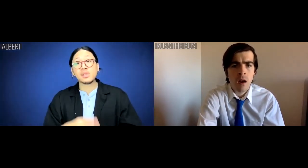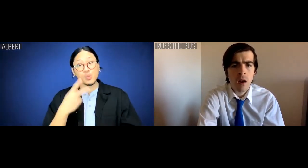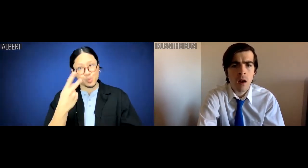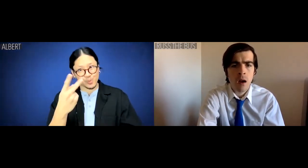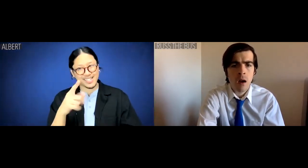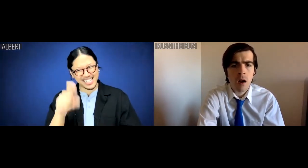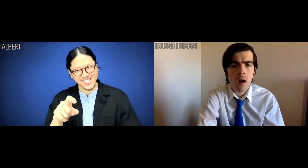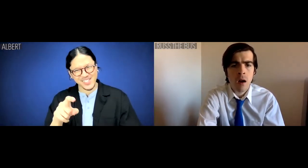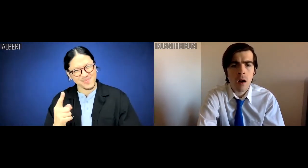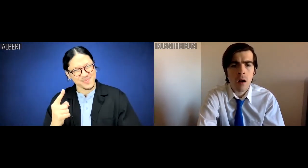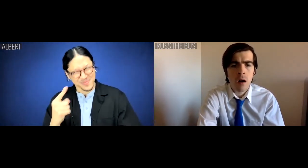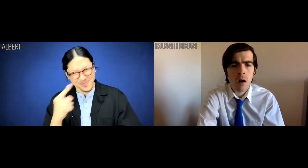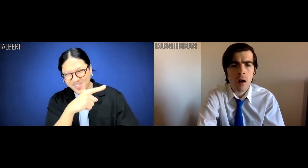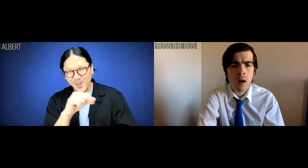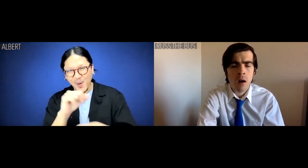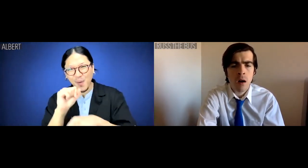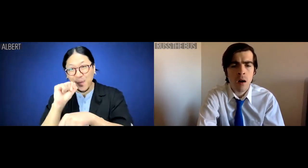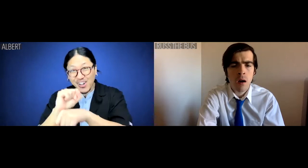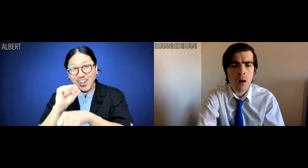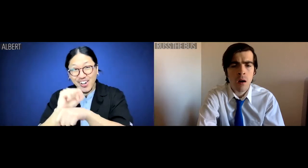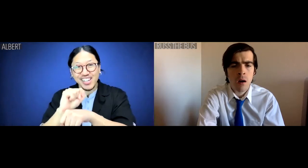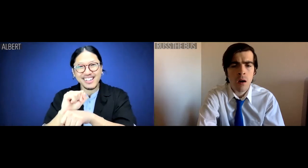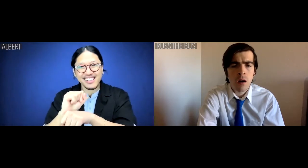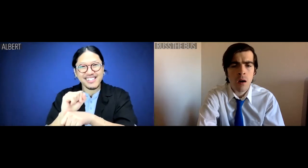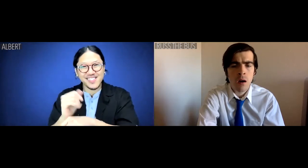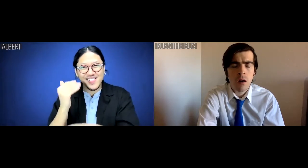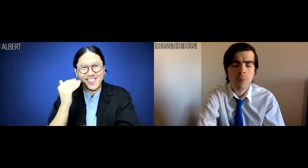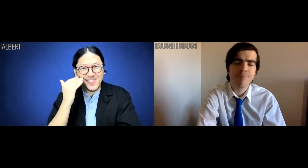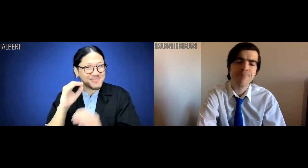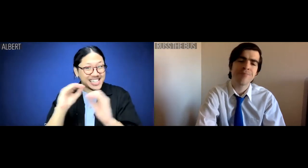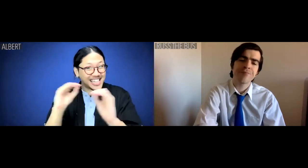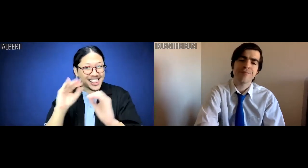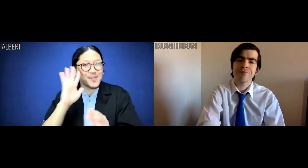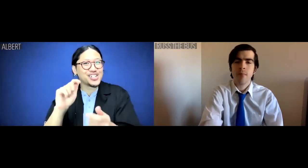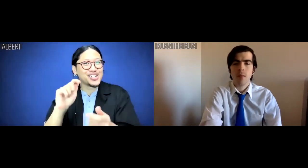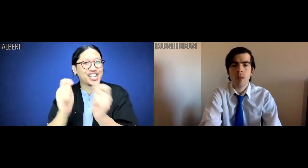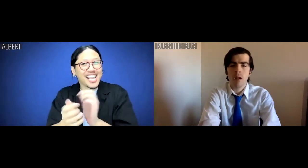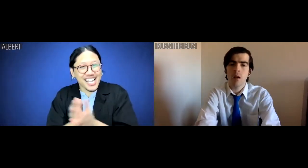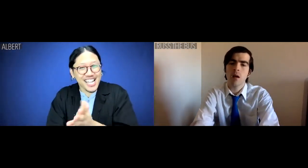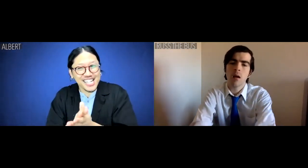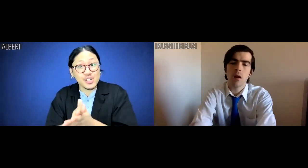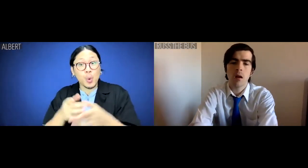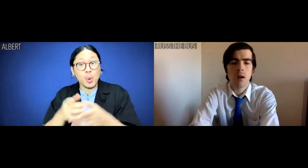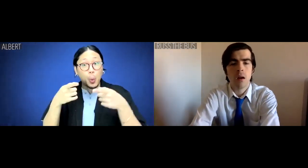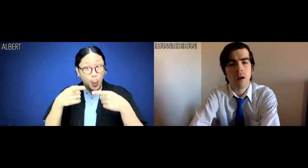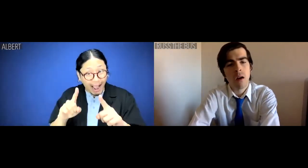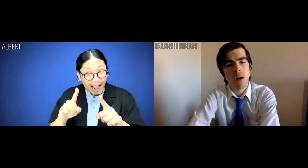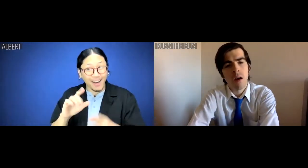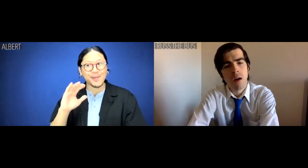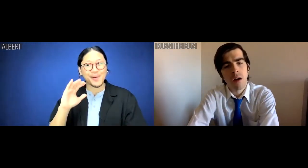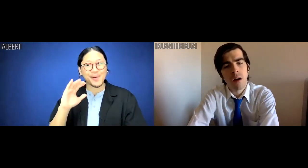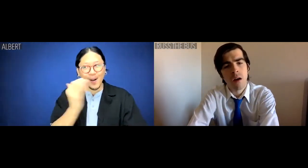We do have to come into work. Nothing will change that.